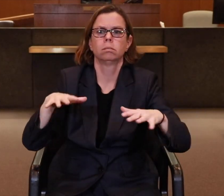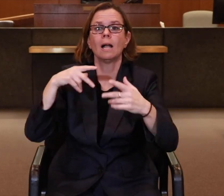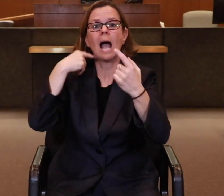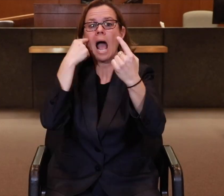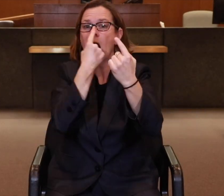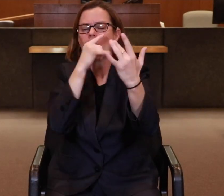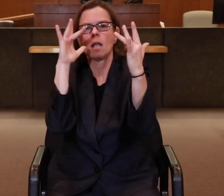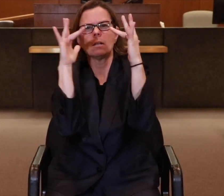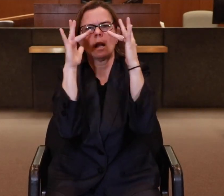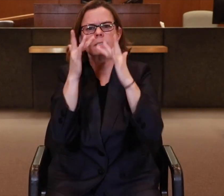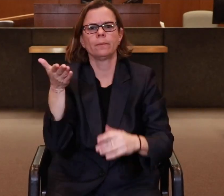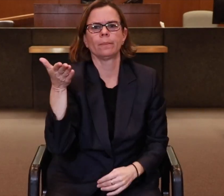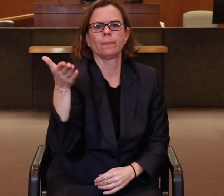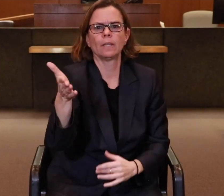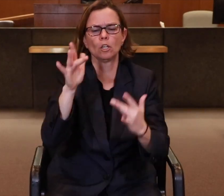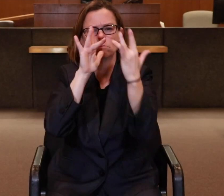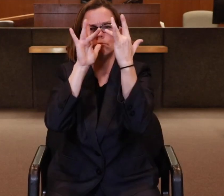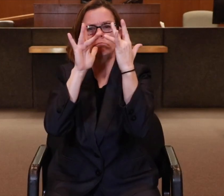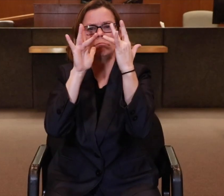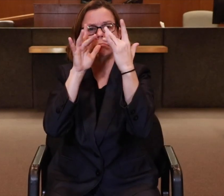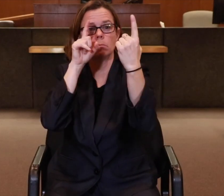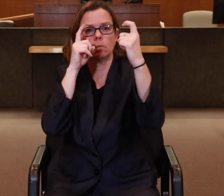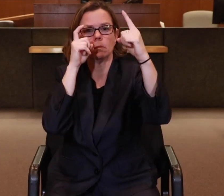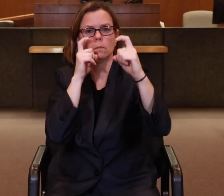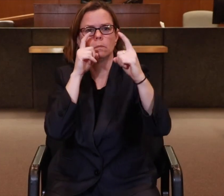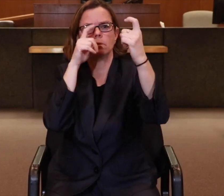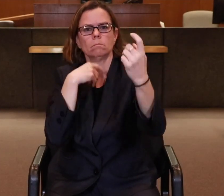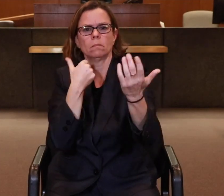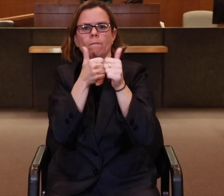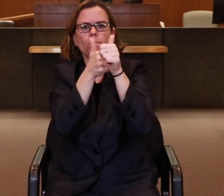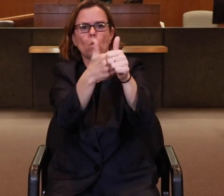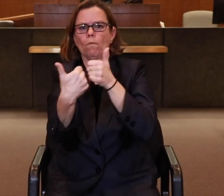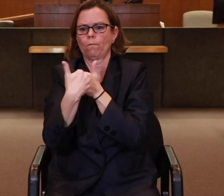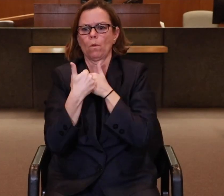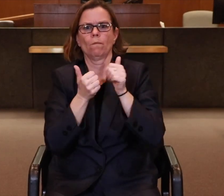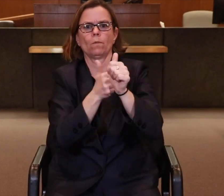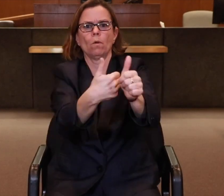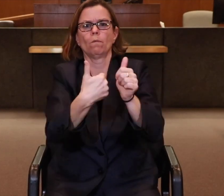As a CDI, I’m able to make eye contact, share facial expressions, and follow your exact tone.